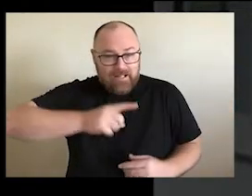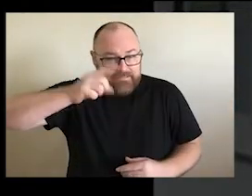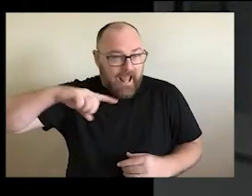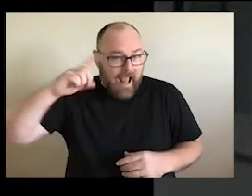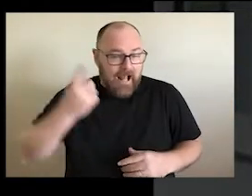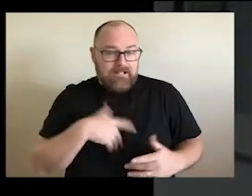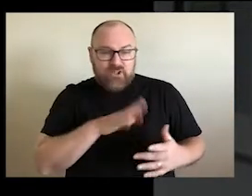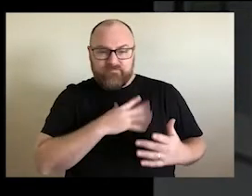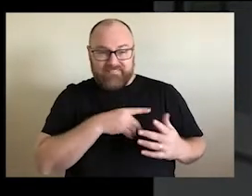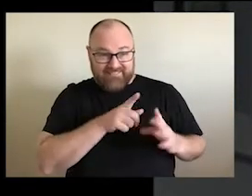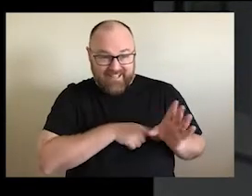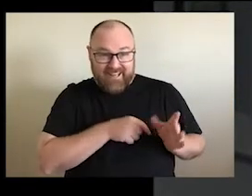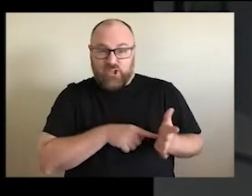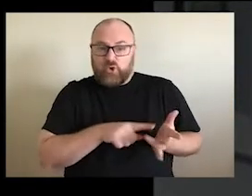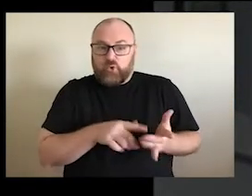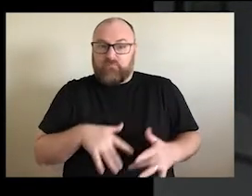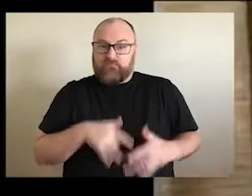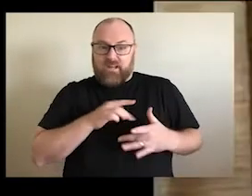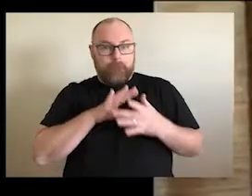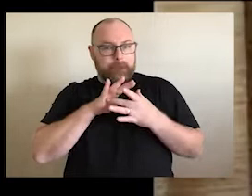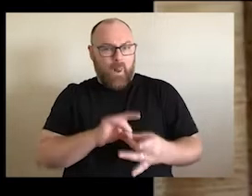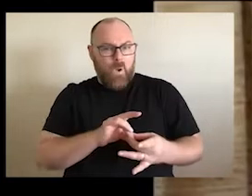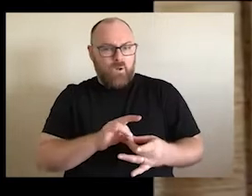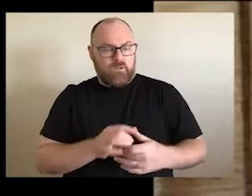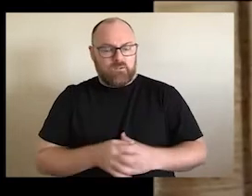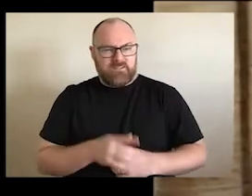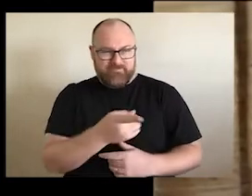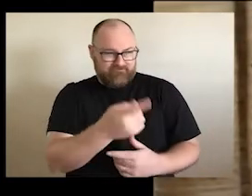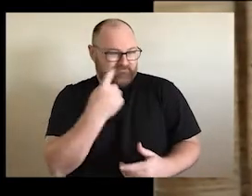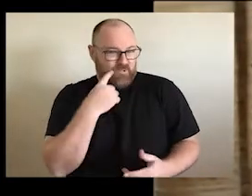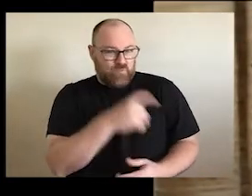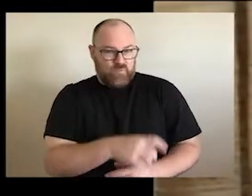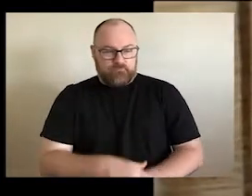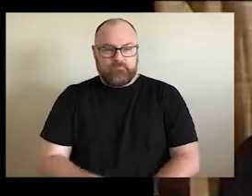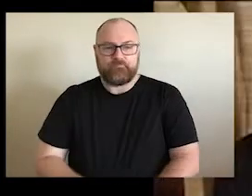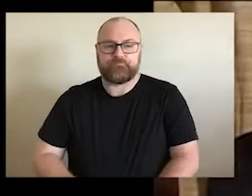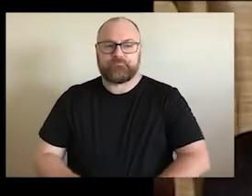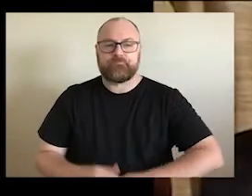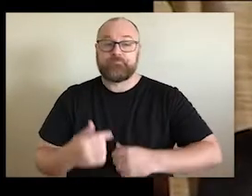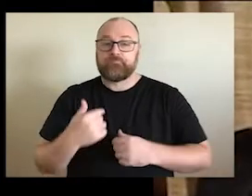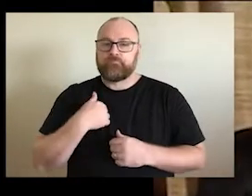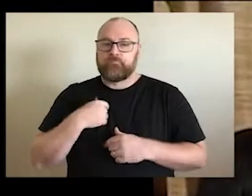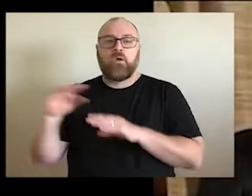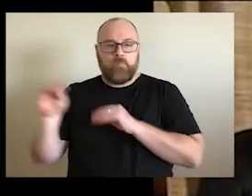people to feel that belonging we came to Australia in order to escape Hitler's policy of